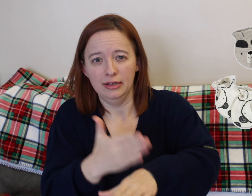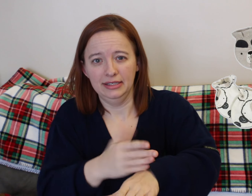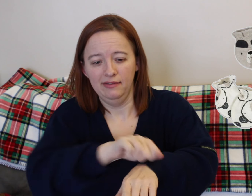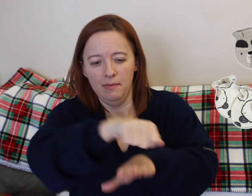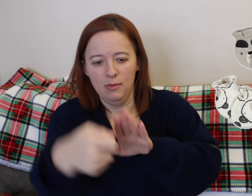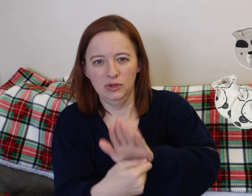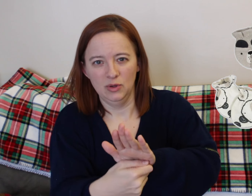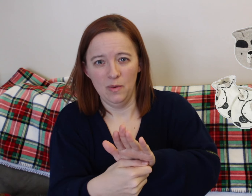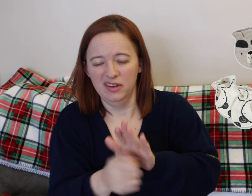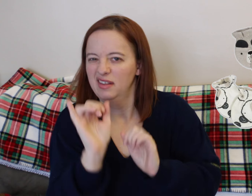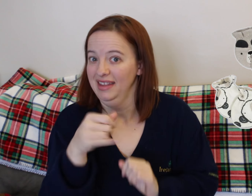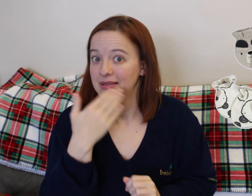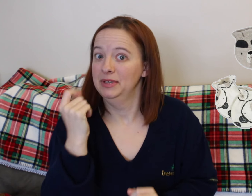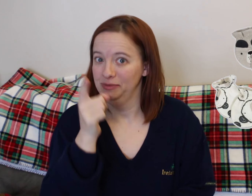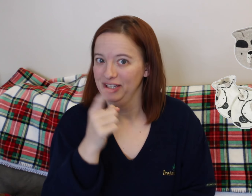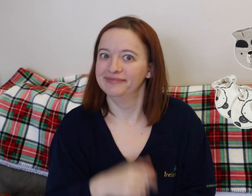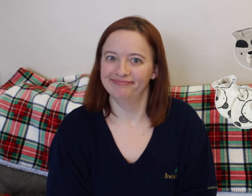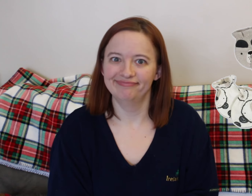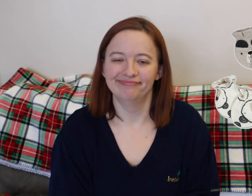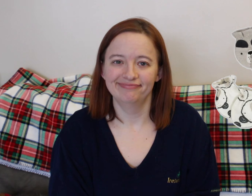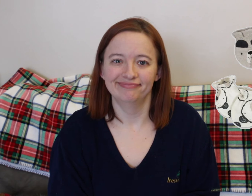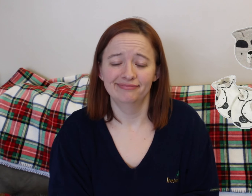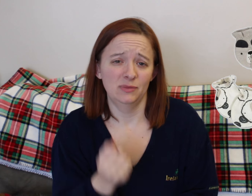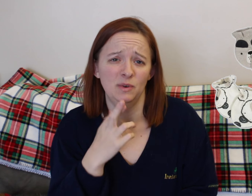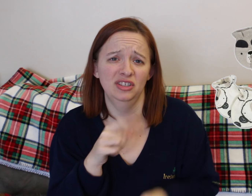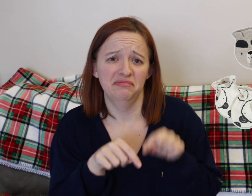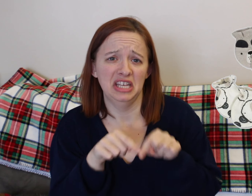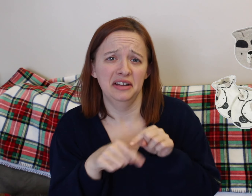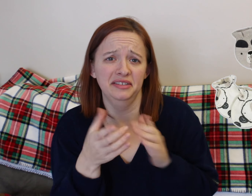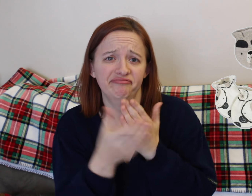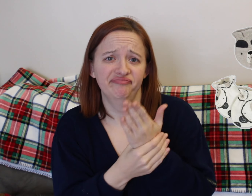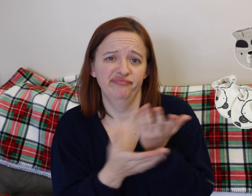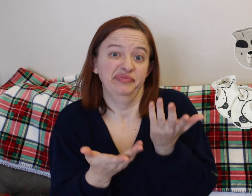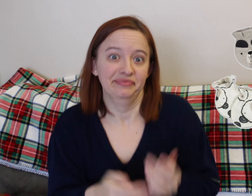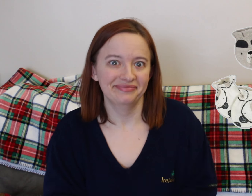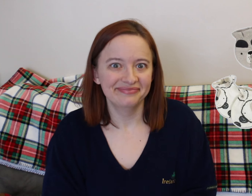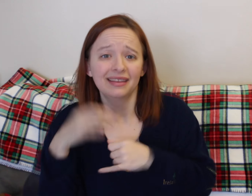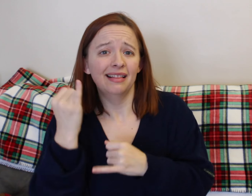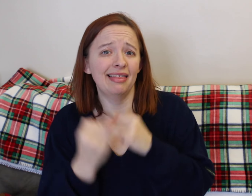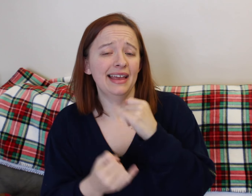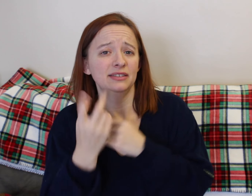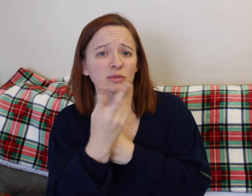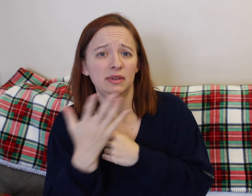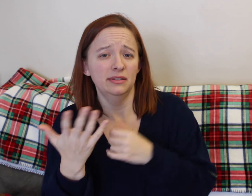They would always fall off. I don't know. So we didn't use them. They would just always fall off after like a minute or two.